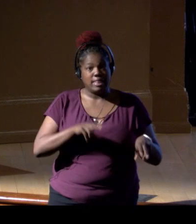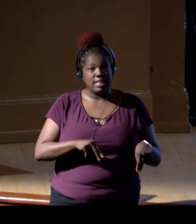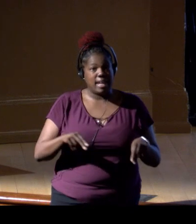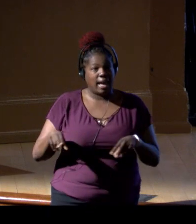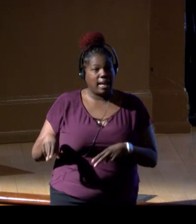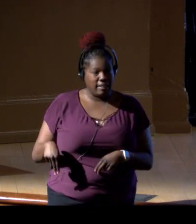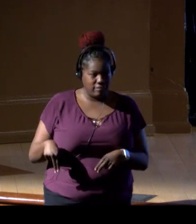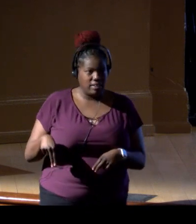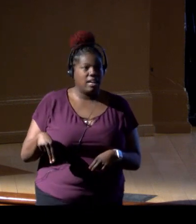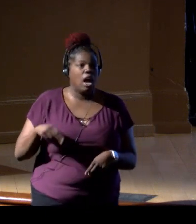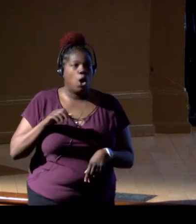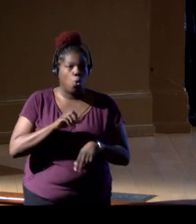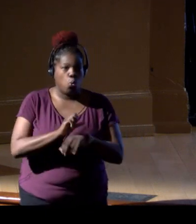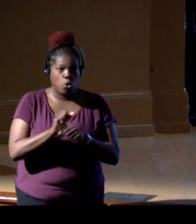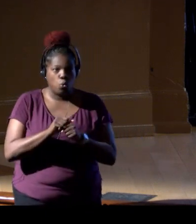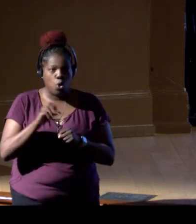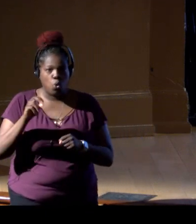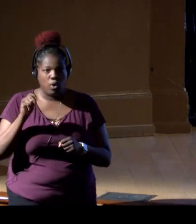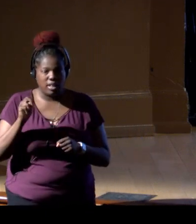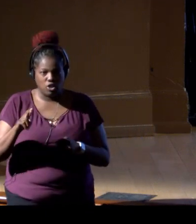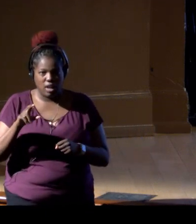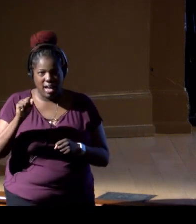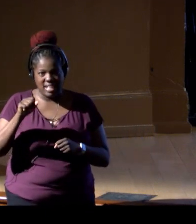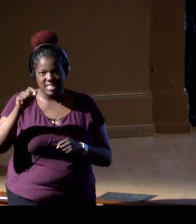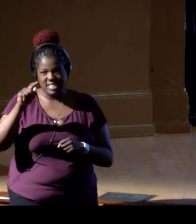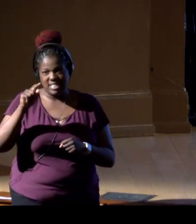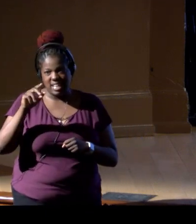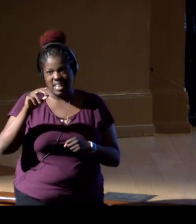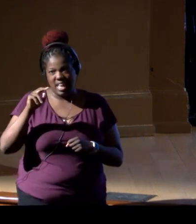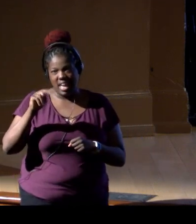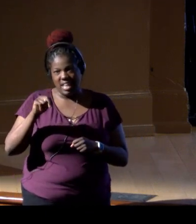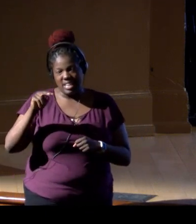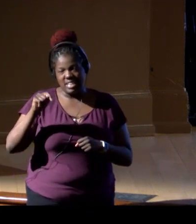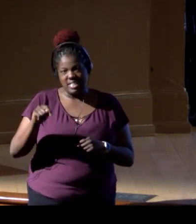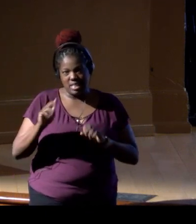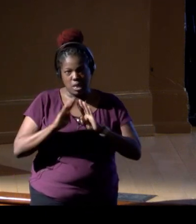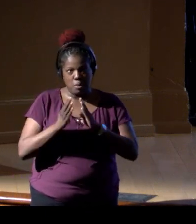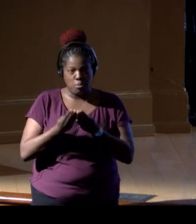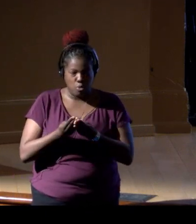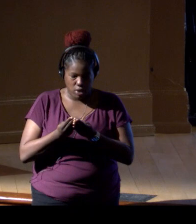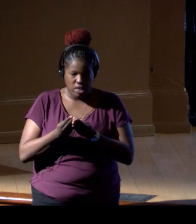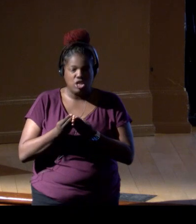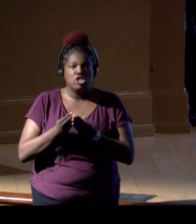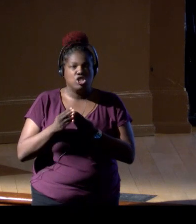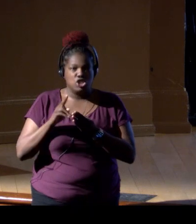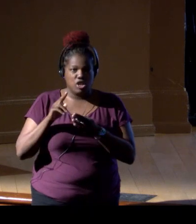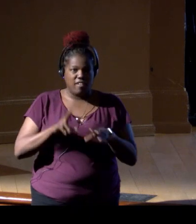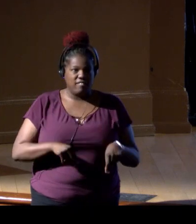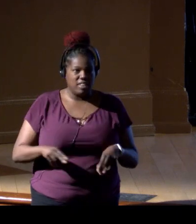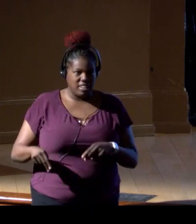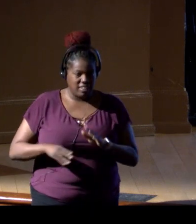I'm with ONR, so that's the S&T branch of Navy, developing capability, developing technology,